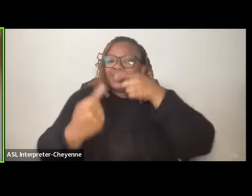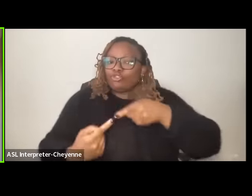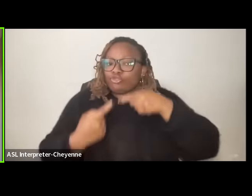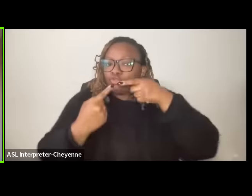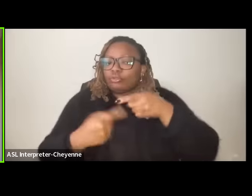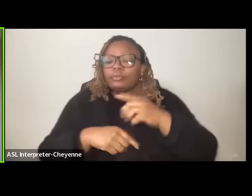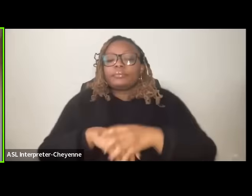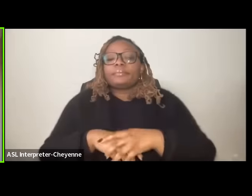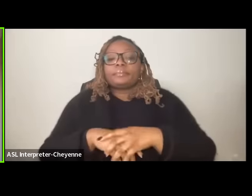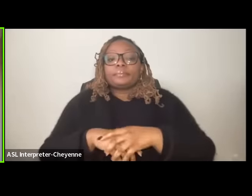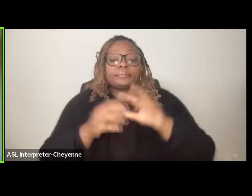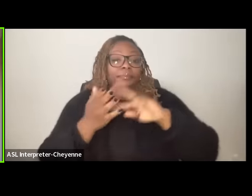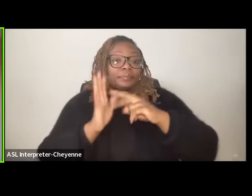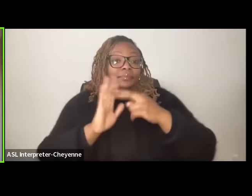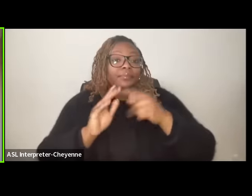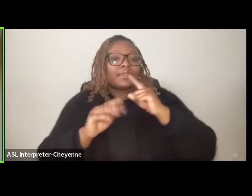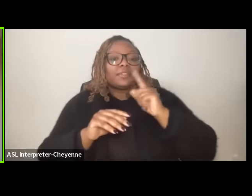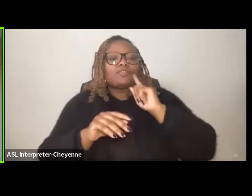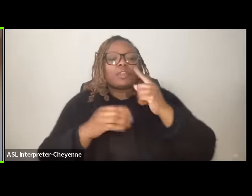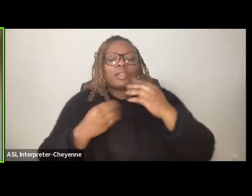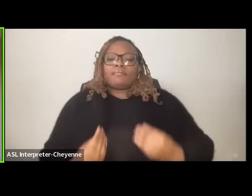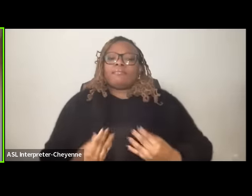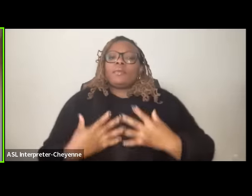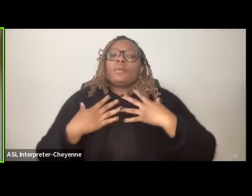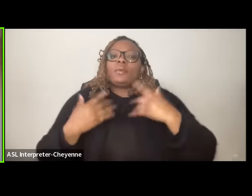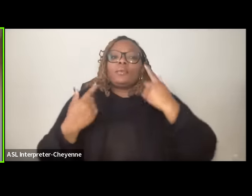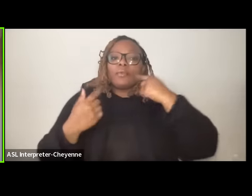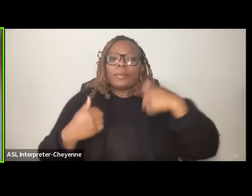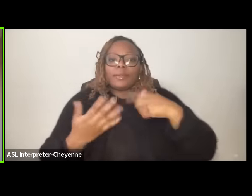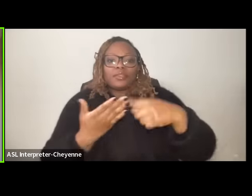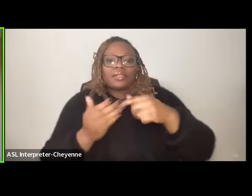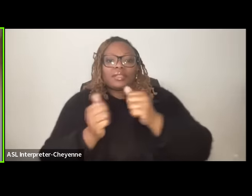uh and so it was deeply inspiring for me to talk to women's organizations some of those